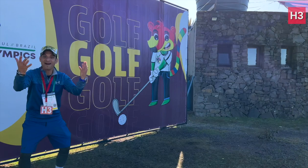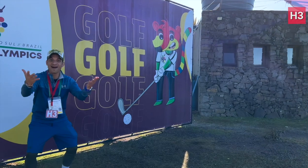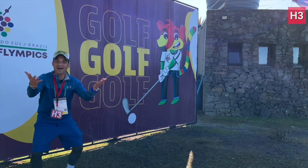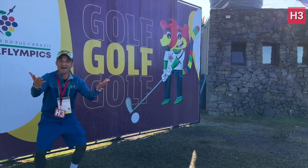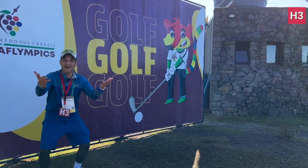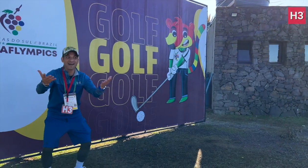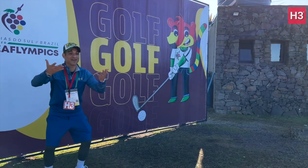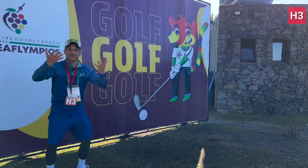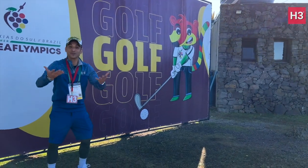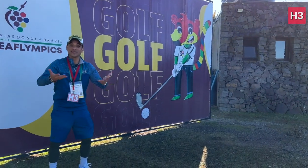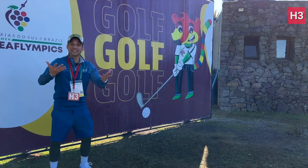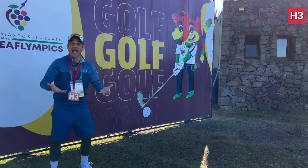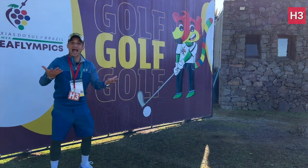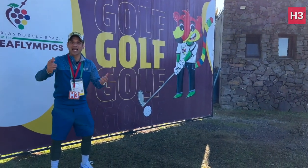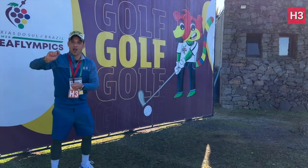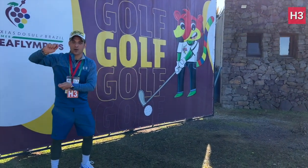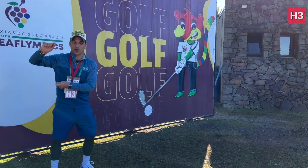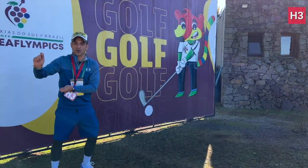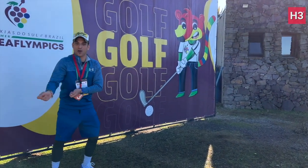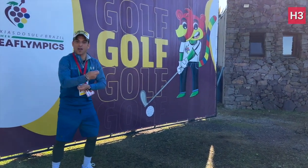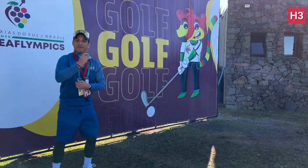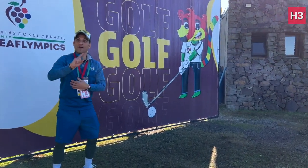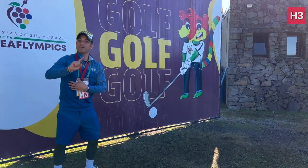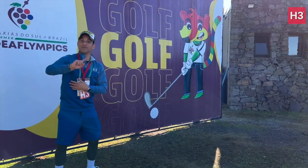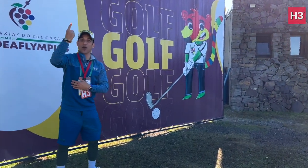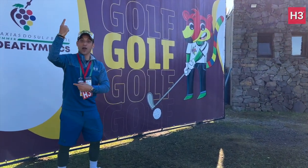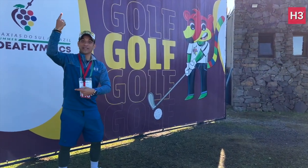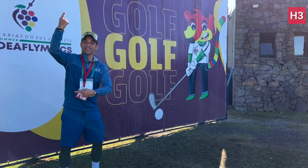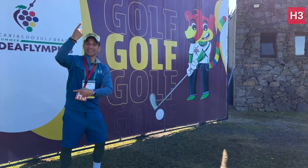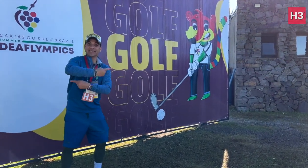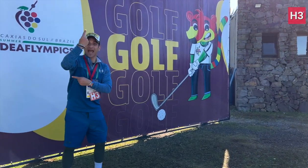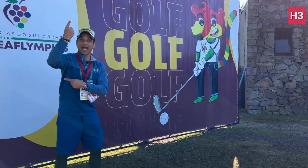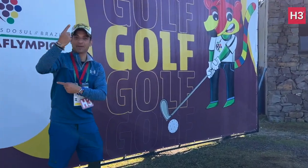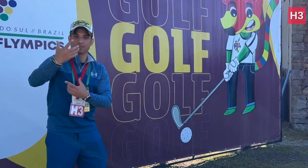Today is the first day of the Deaflympic Golf Tournament!